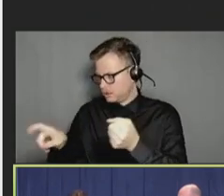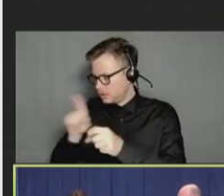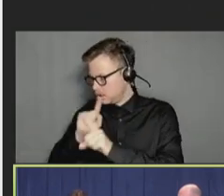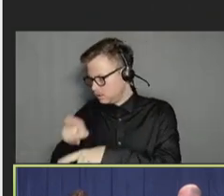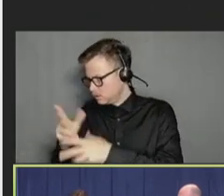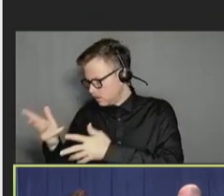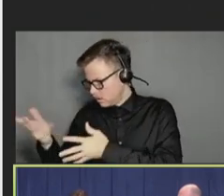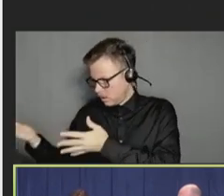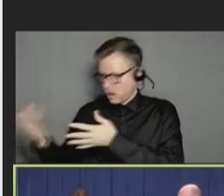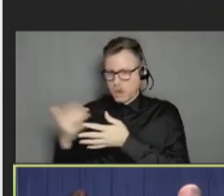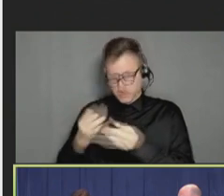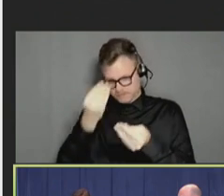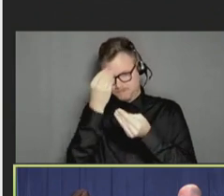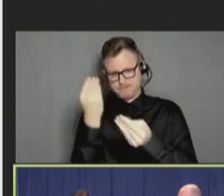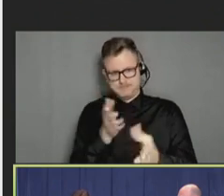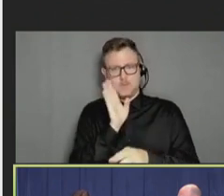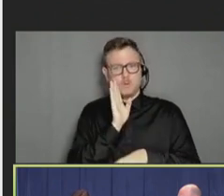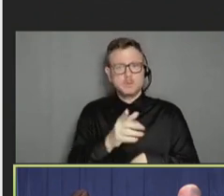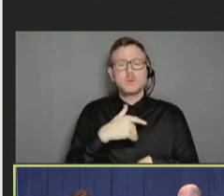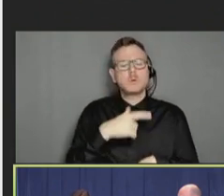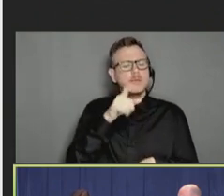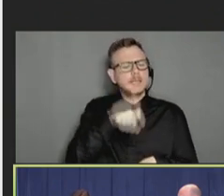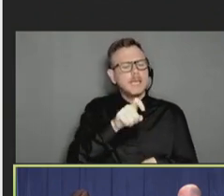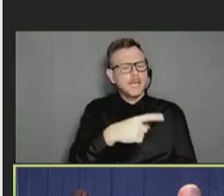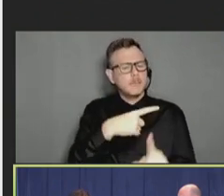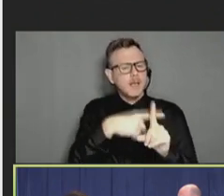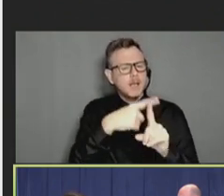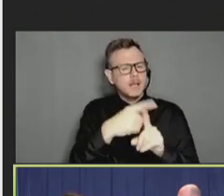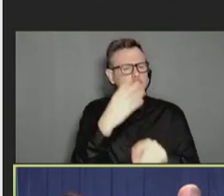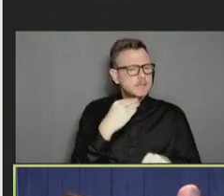positive experience from the time you check in seems like a good thing too.